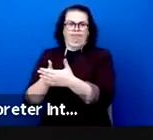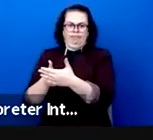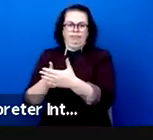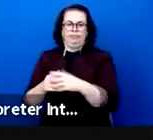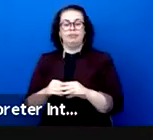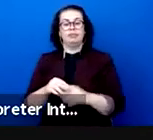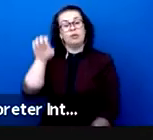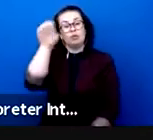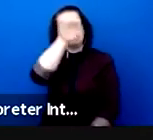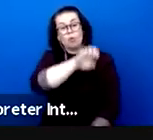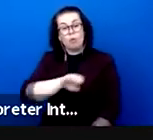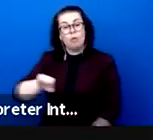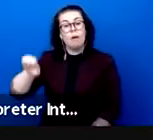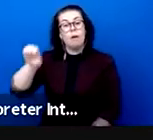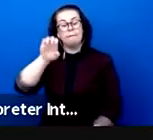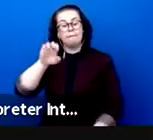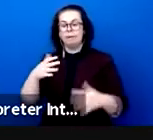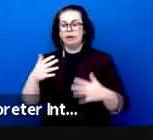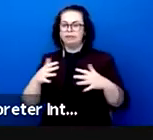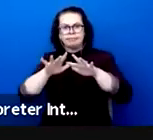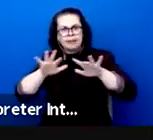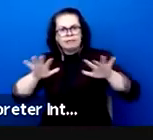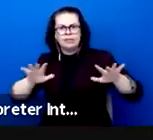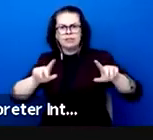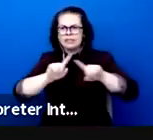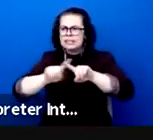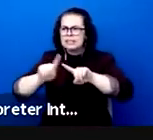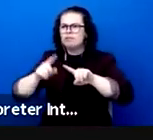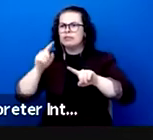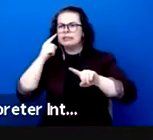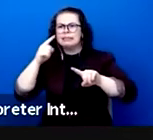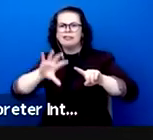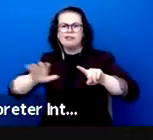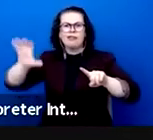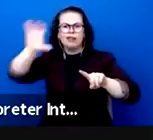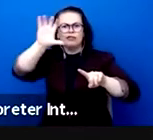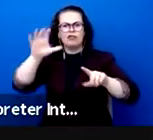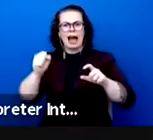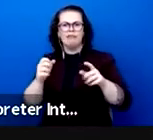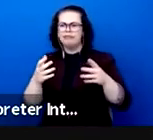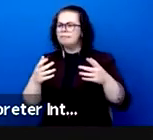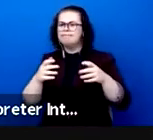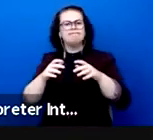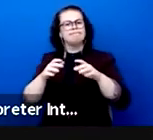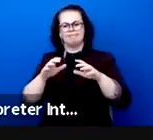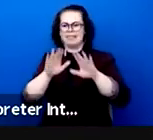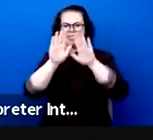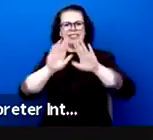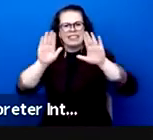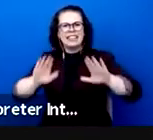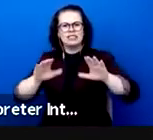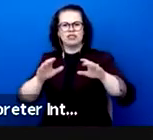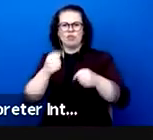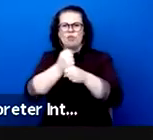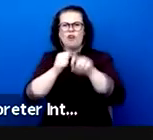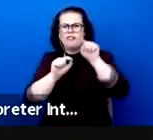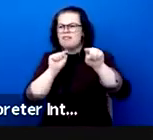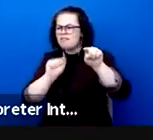diversity of functioning ensembles installed in city theatres, in countries with a German heritage